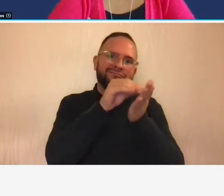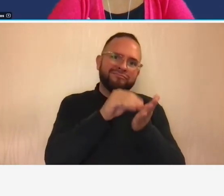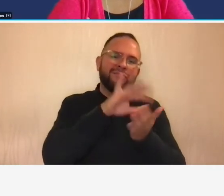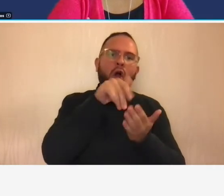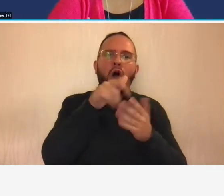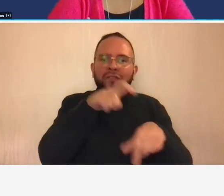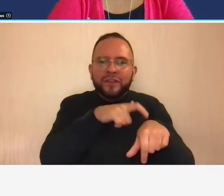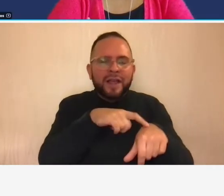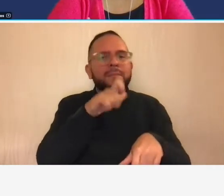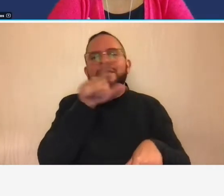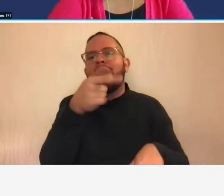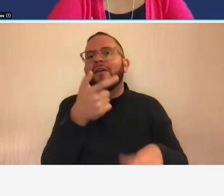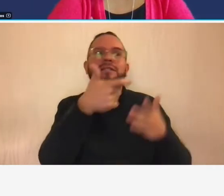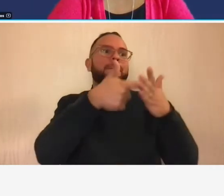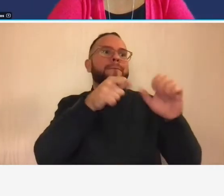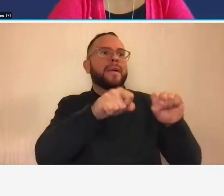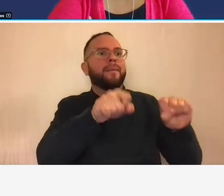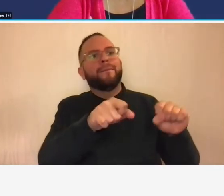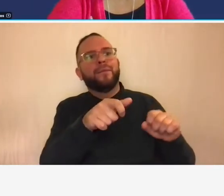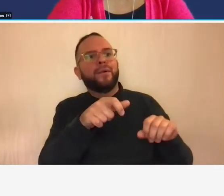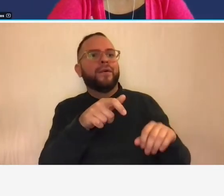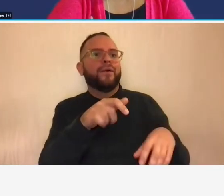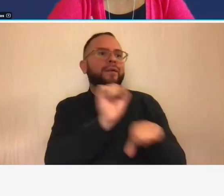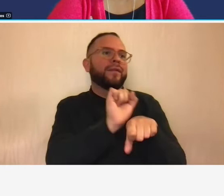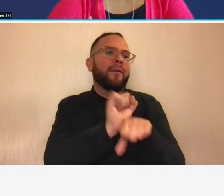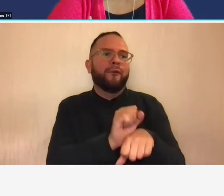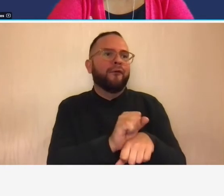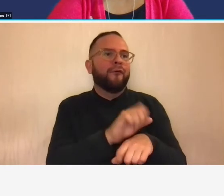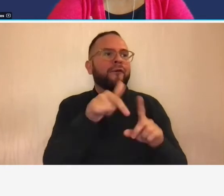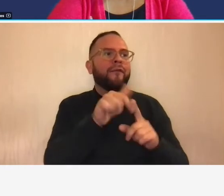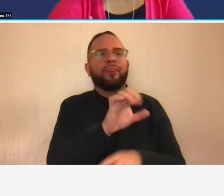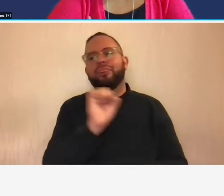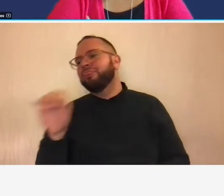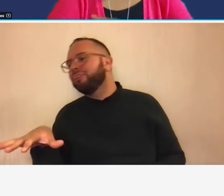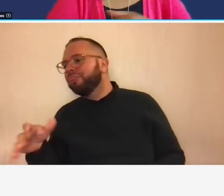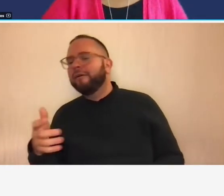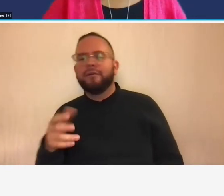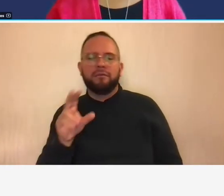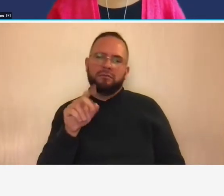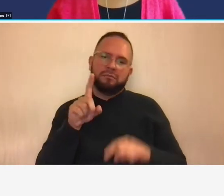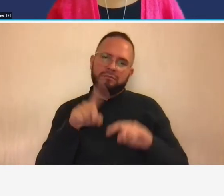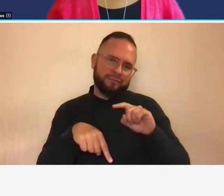dump it into the um overhead pool just because it's not billable so that was kind of a trick